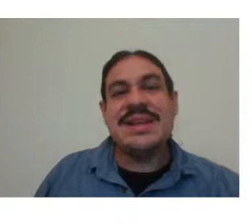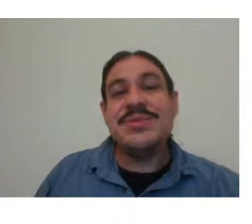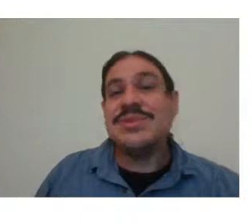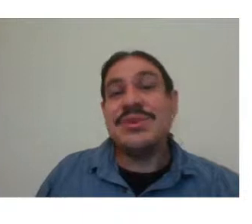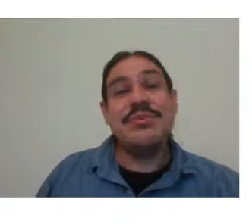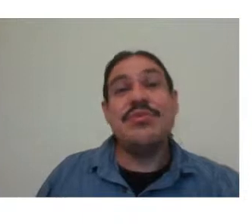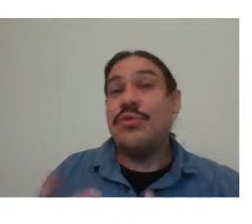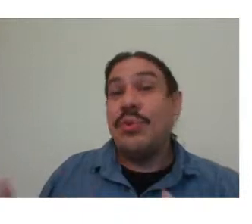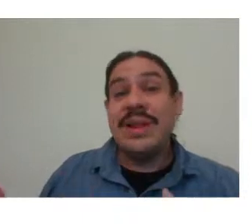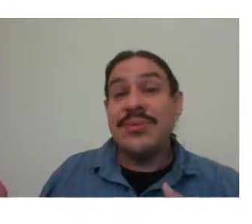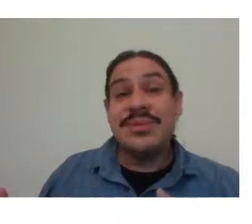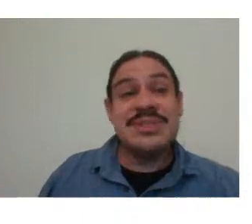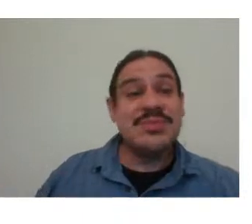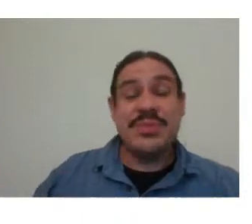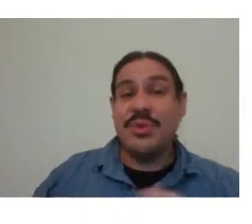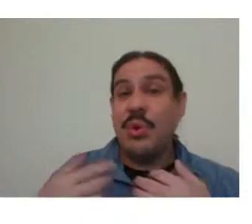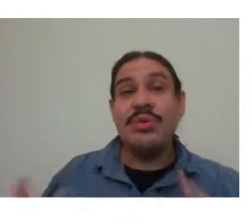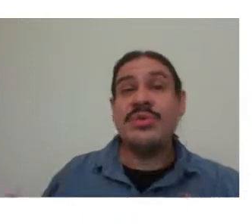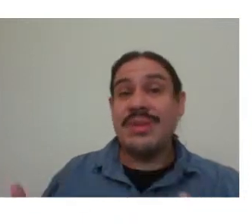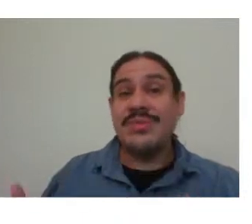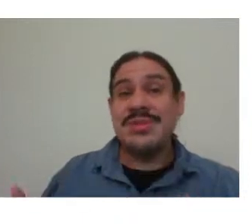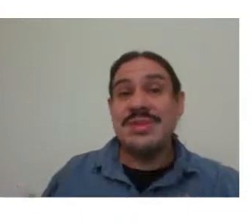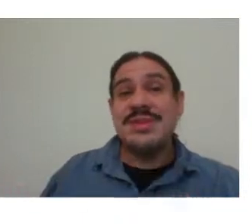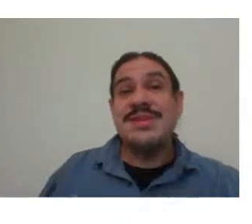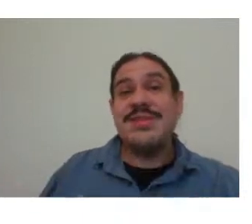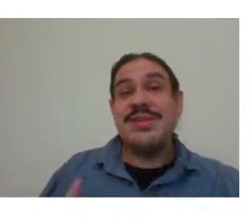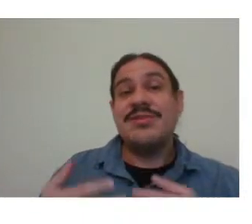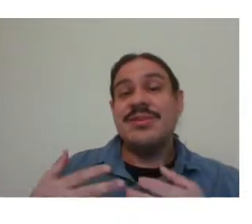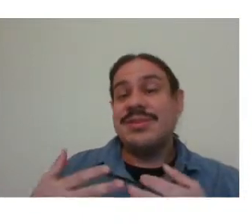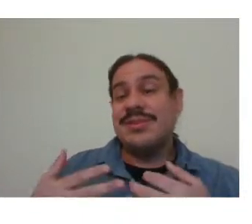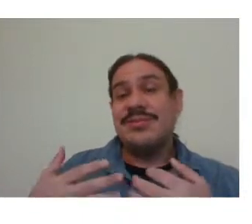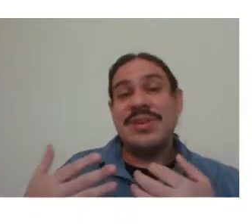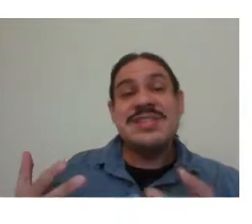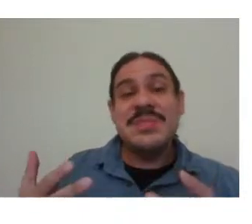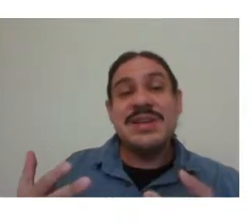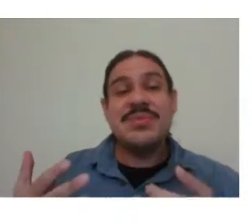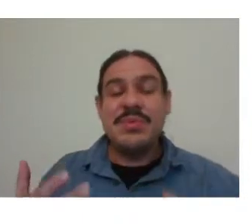languages are full languages with their own grammars that are transmitted with